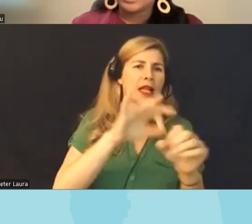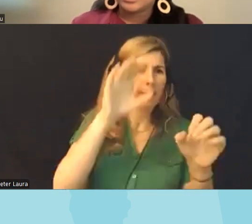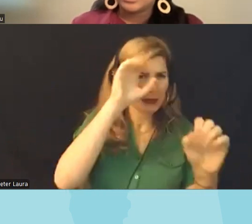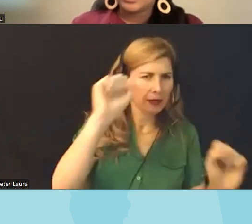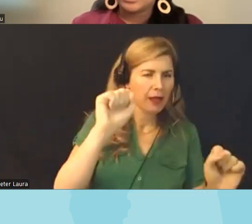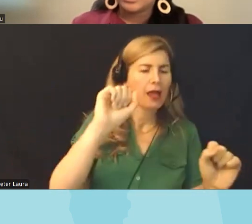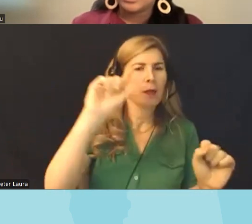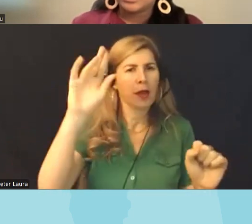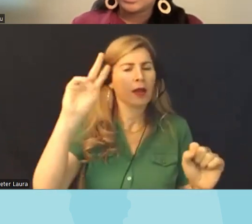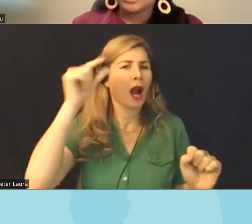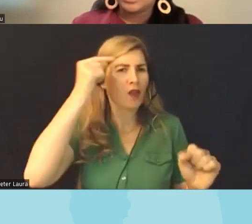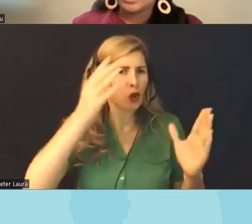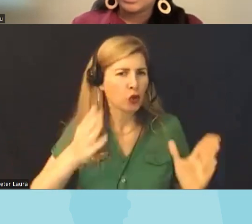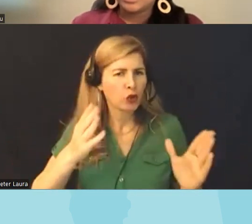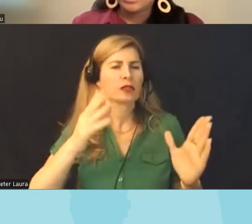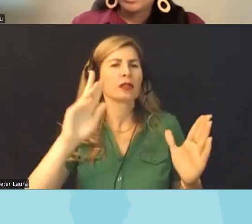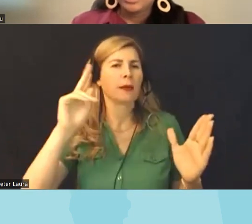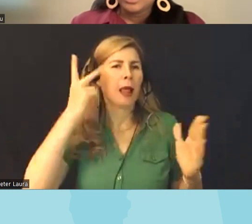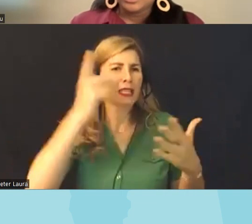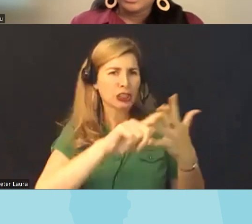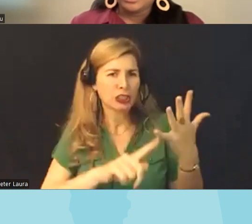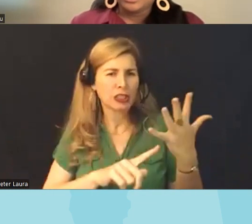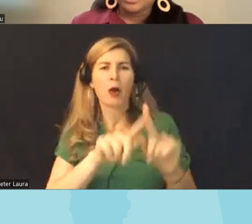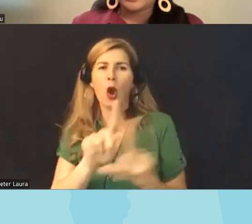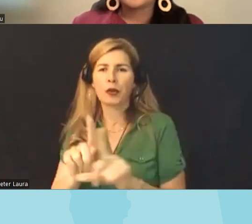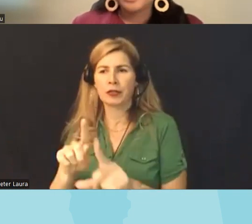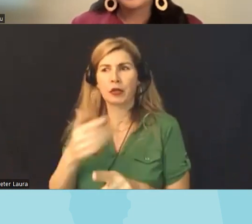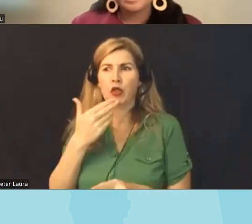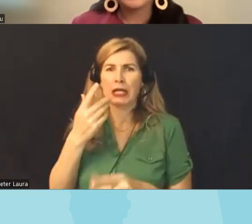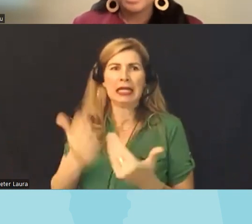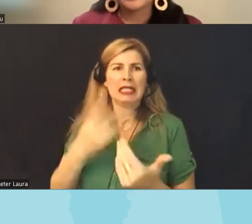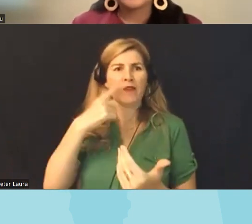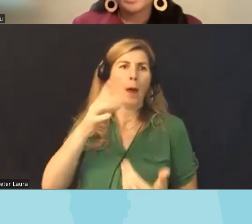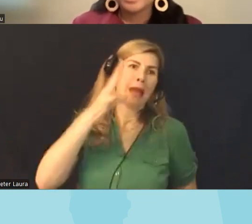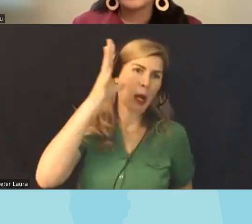for folks who you know I as a as a working parent I know that the idea of um I think as Kate said